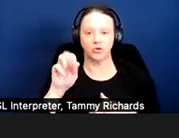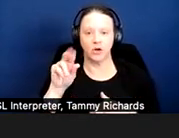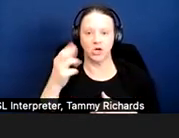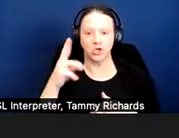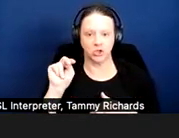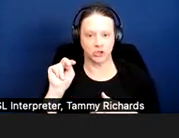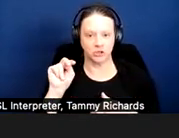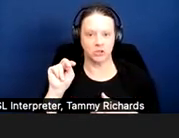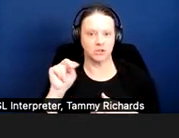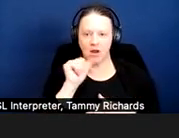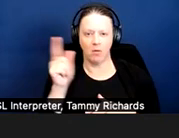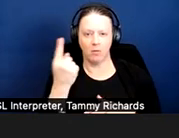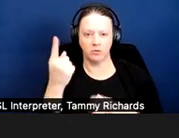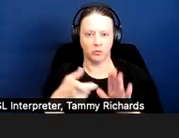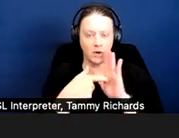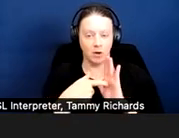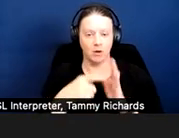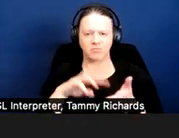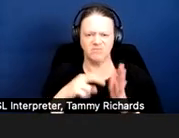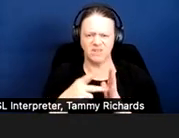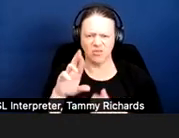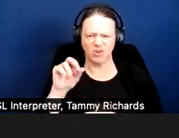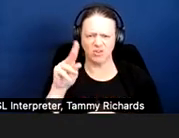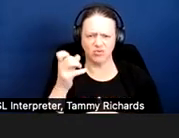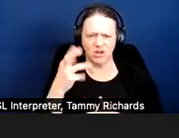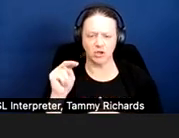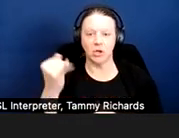Restoration refers to whether you can require a tenant to remove modifications that have